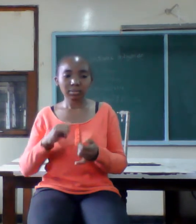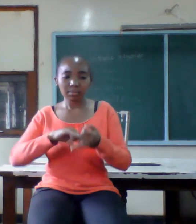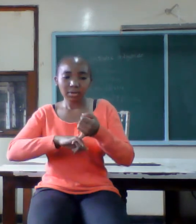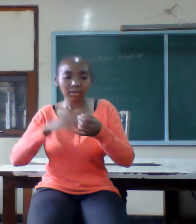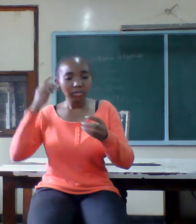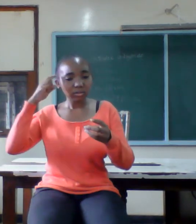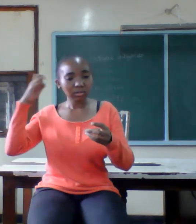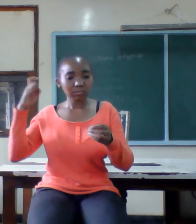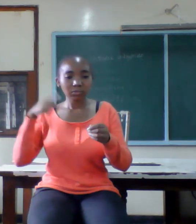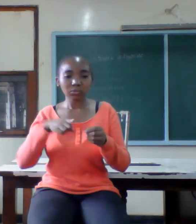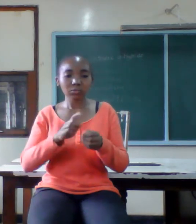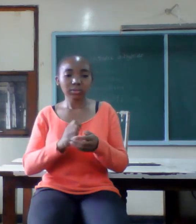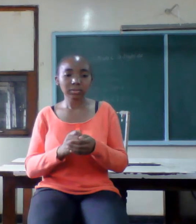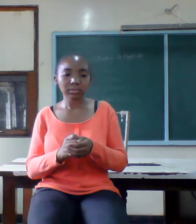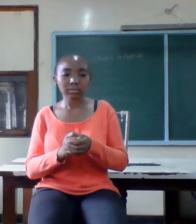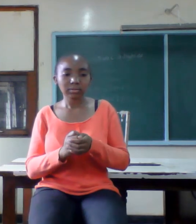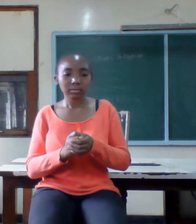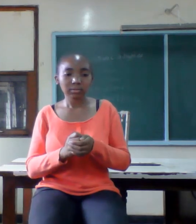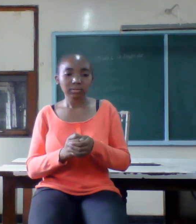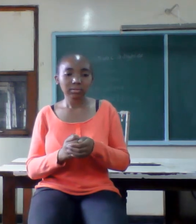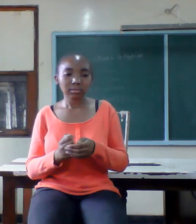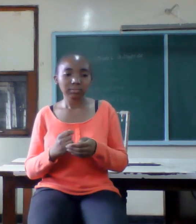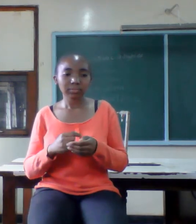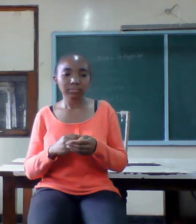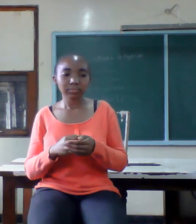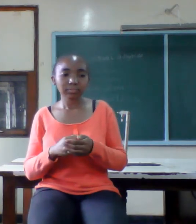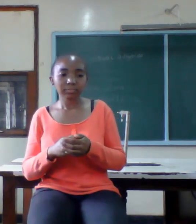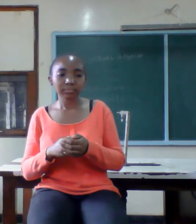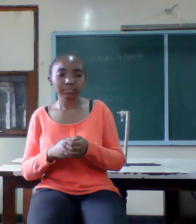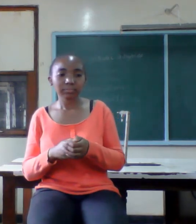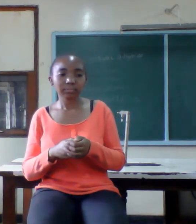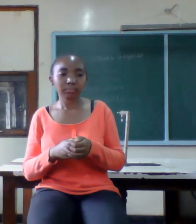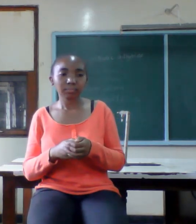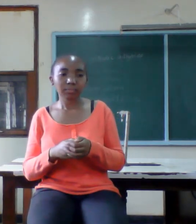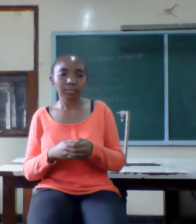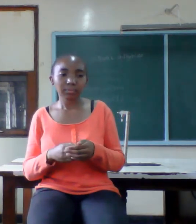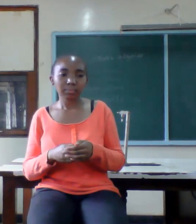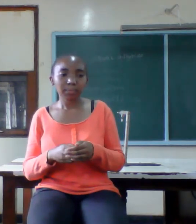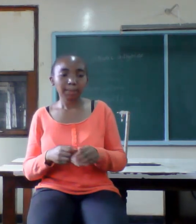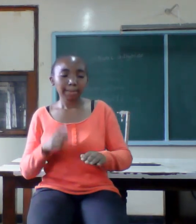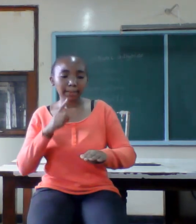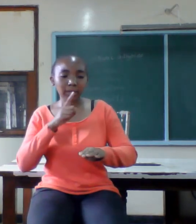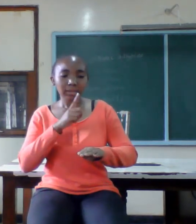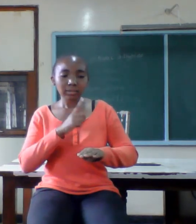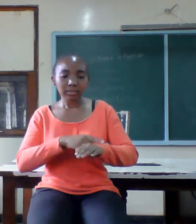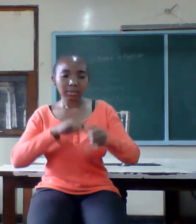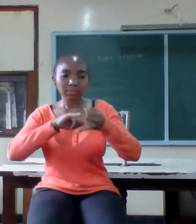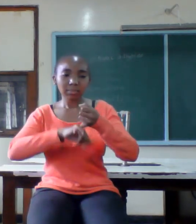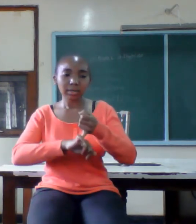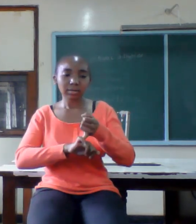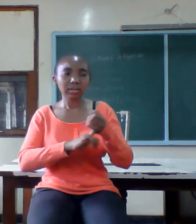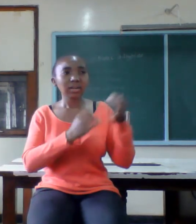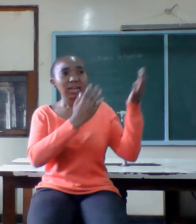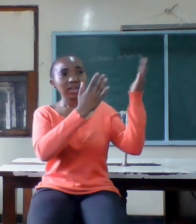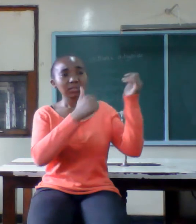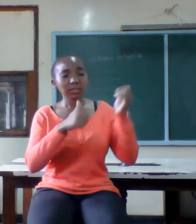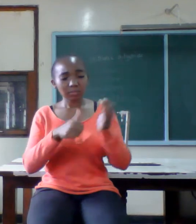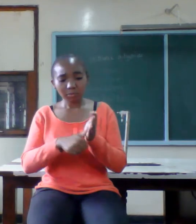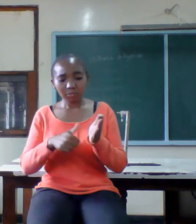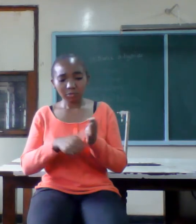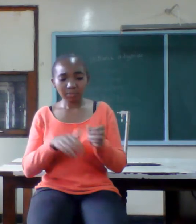secret number five to get married is declaring war when you get married you must declare war against